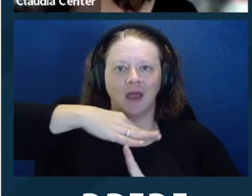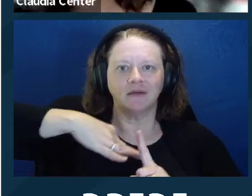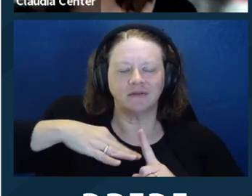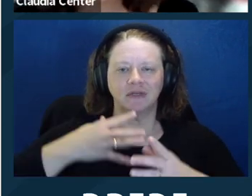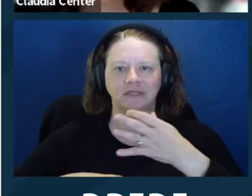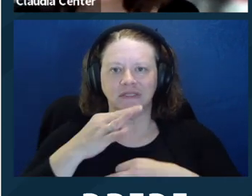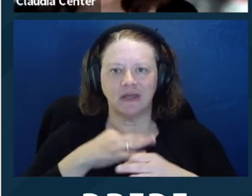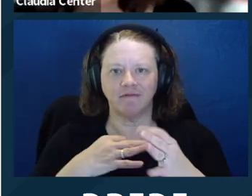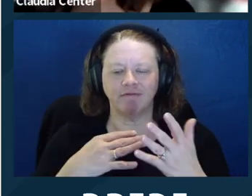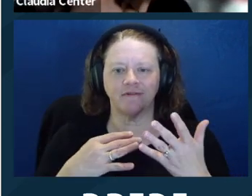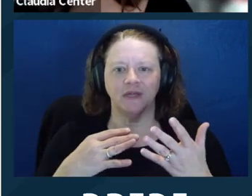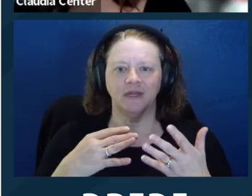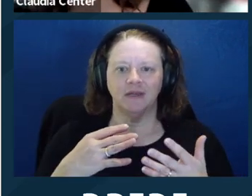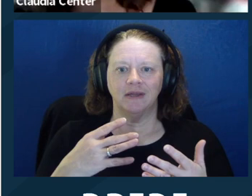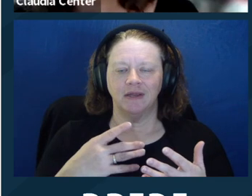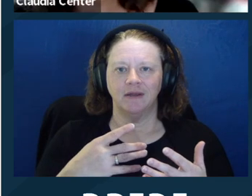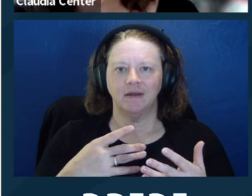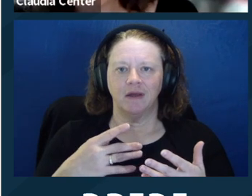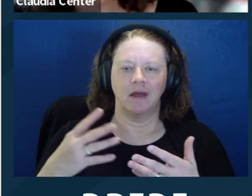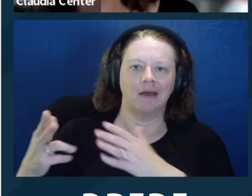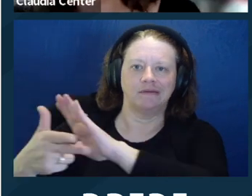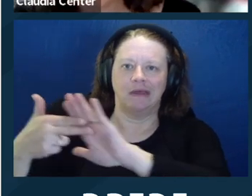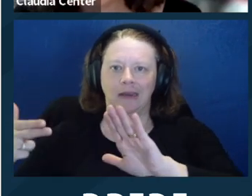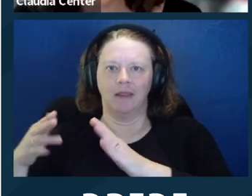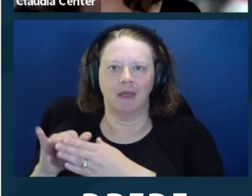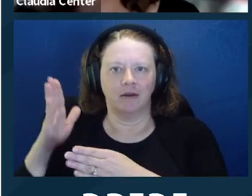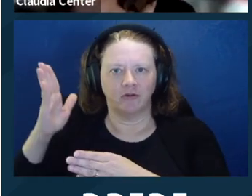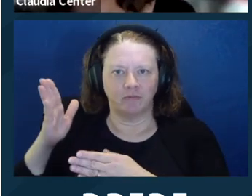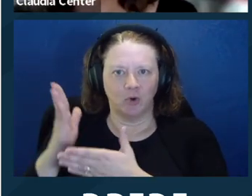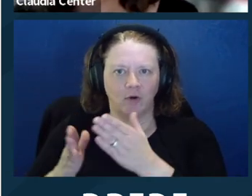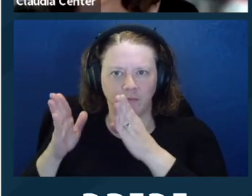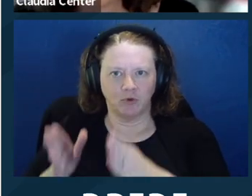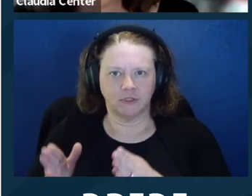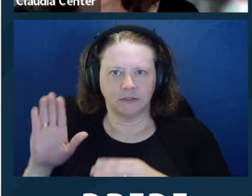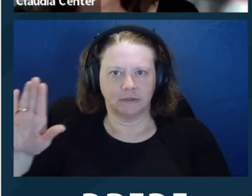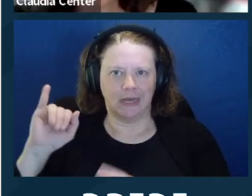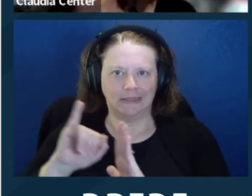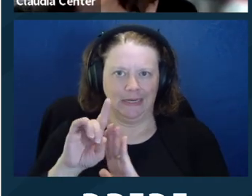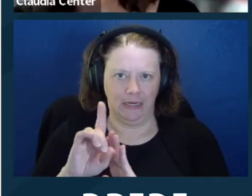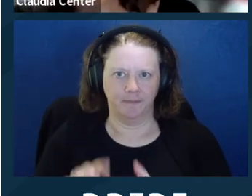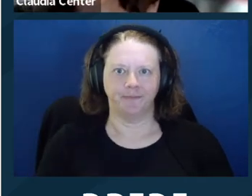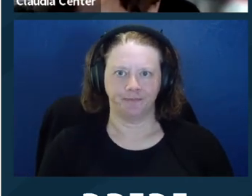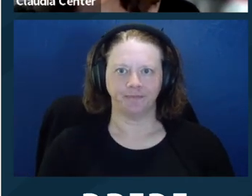So you are putting it in the legal context rather than assigning it as a, you know, a